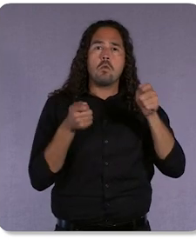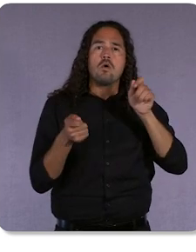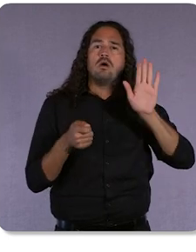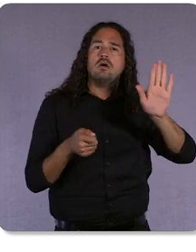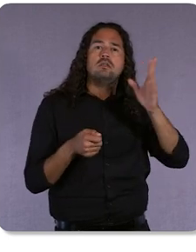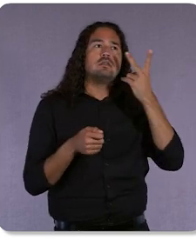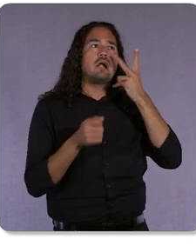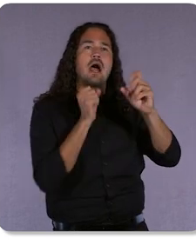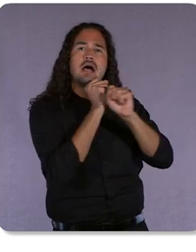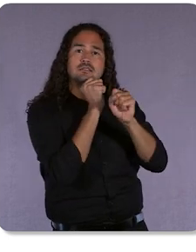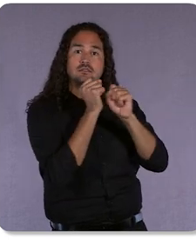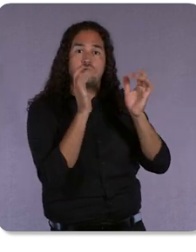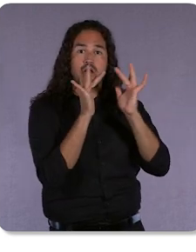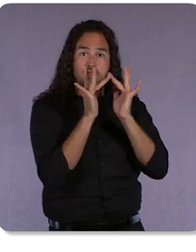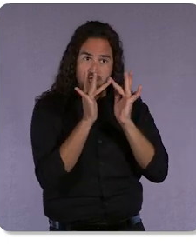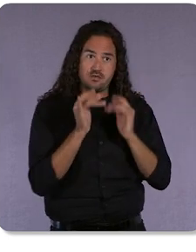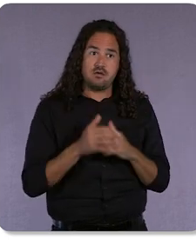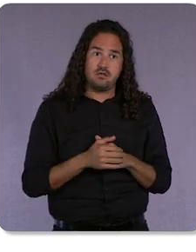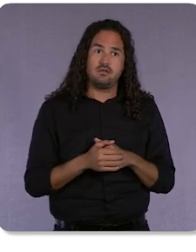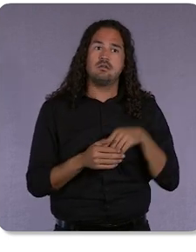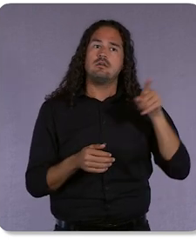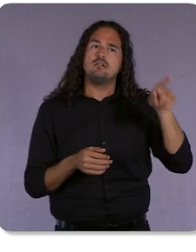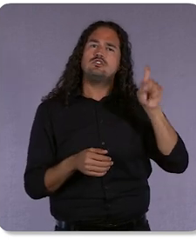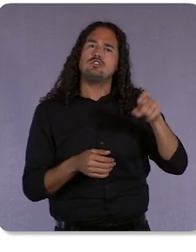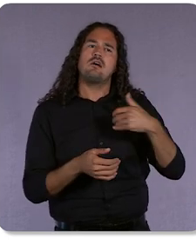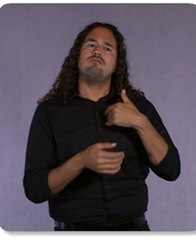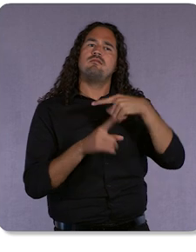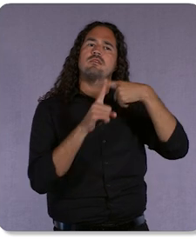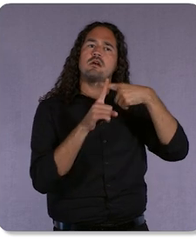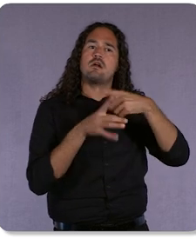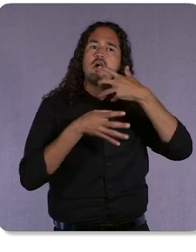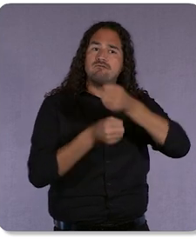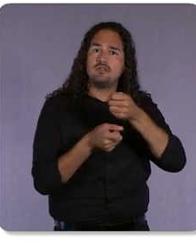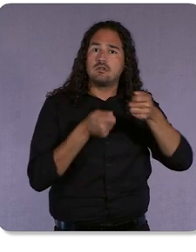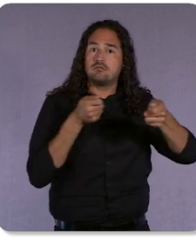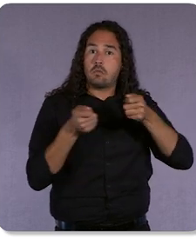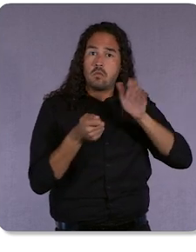and know how that data is used to show them ads. To give users more control of their ads,